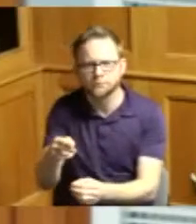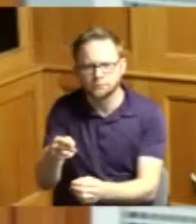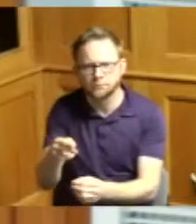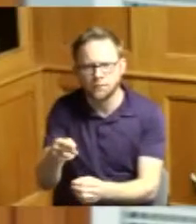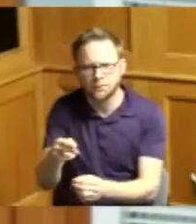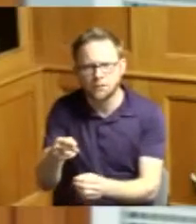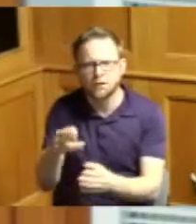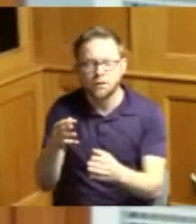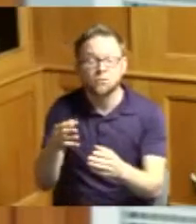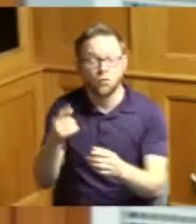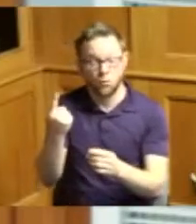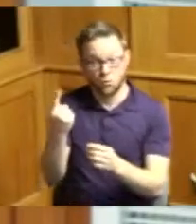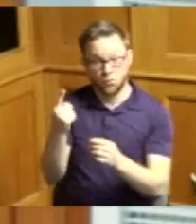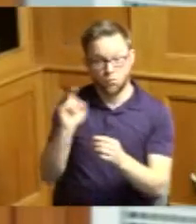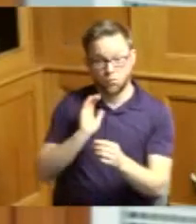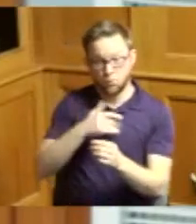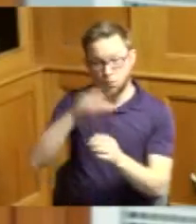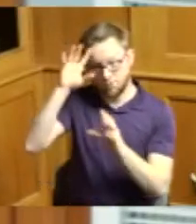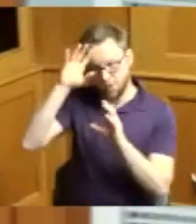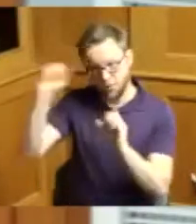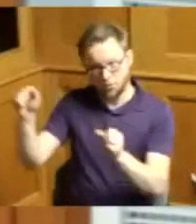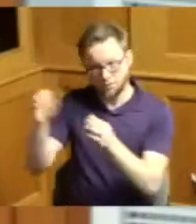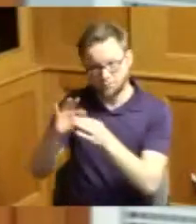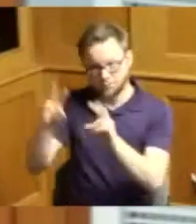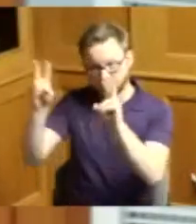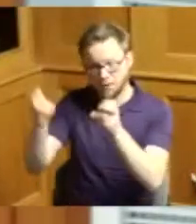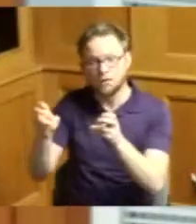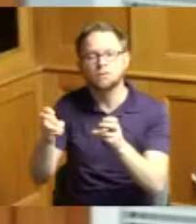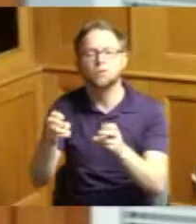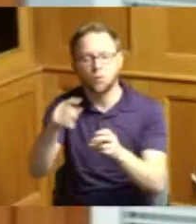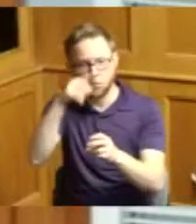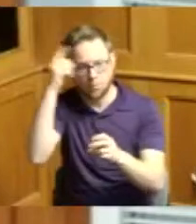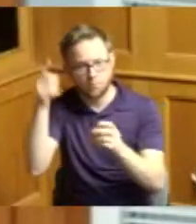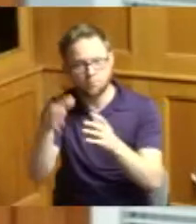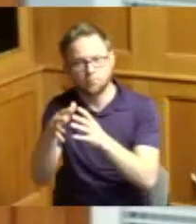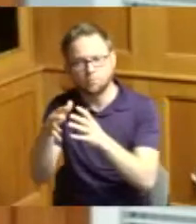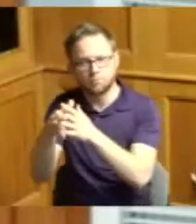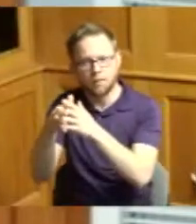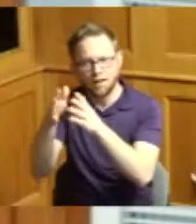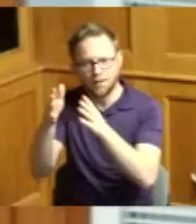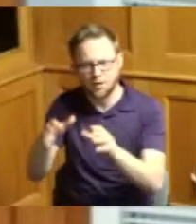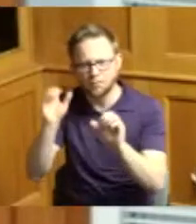one of our Presidents it not only offers black Americans on occasion to explore their heritage